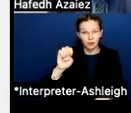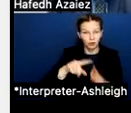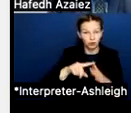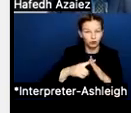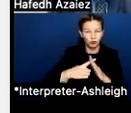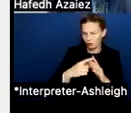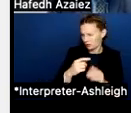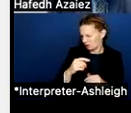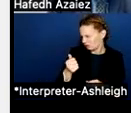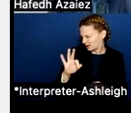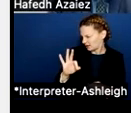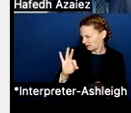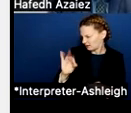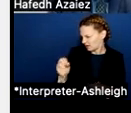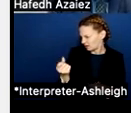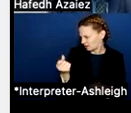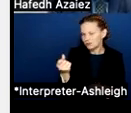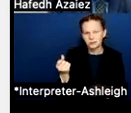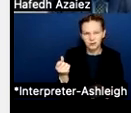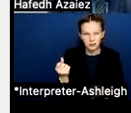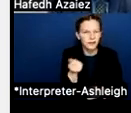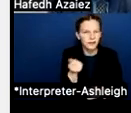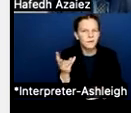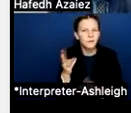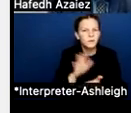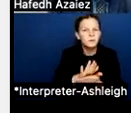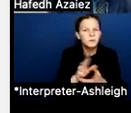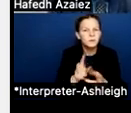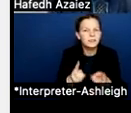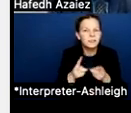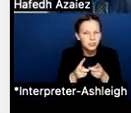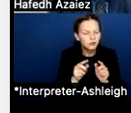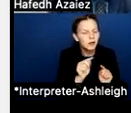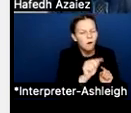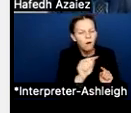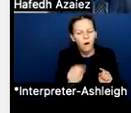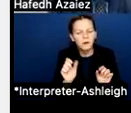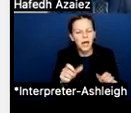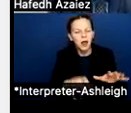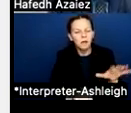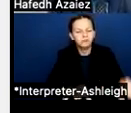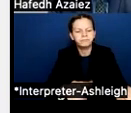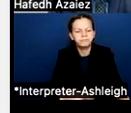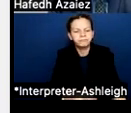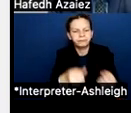I think there were a handful of school district who were in recapture district. And since then, now we're talking about a couple of hundreds